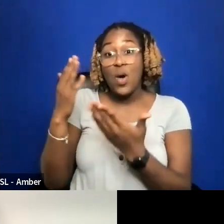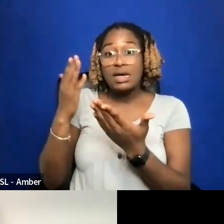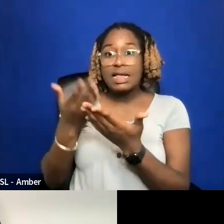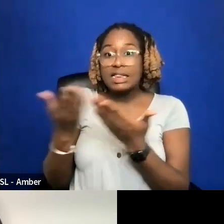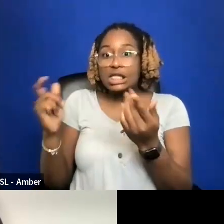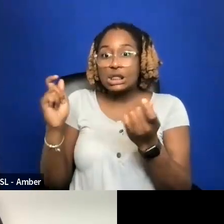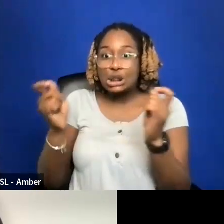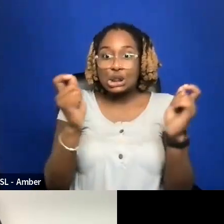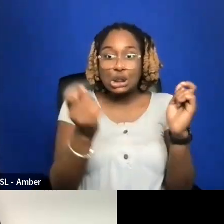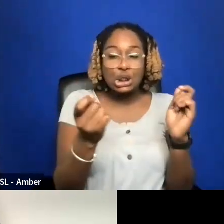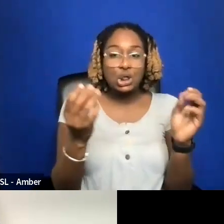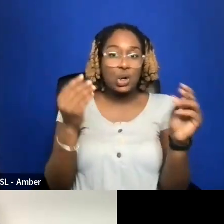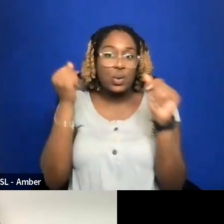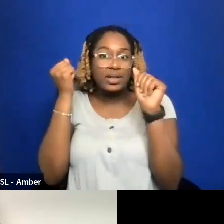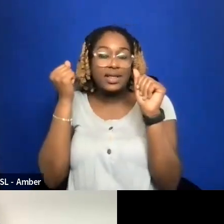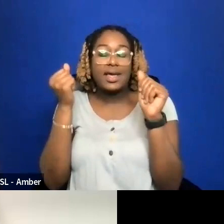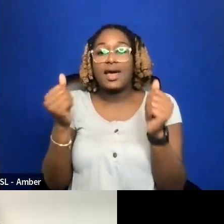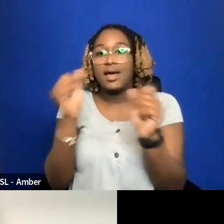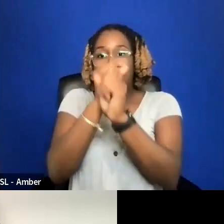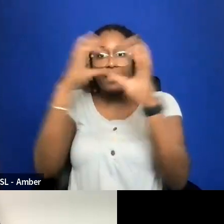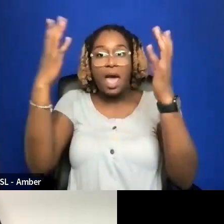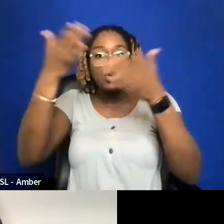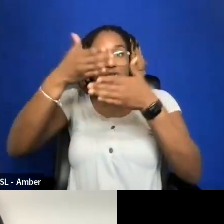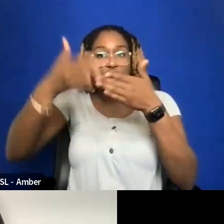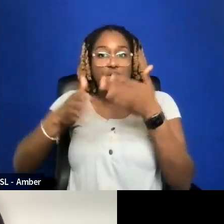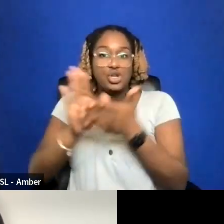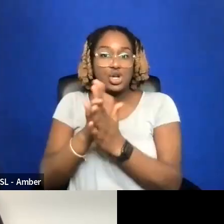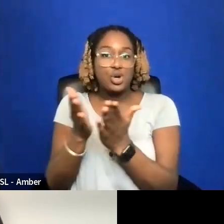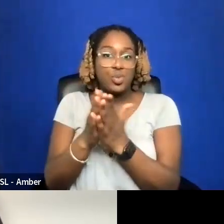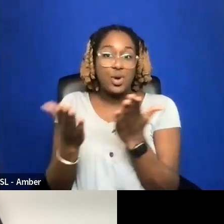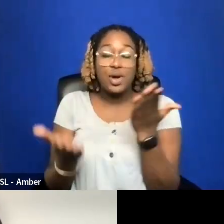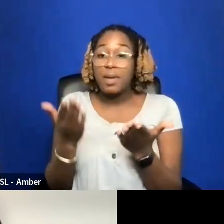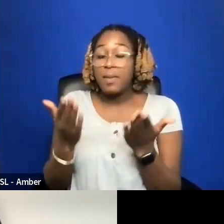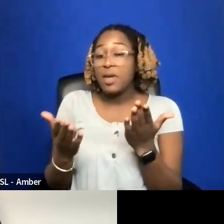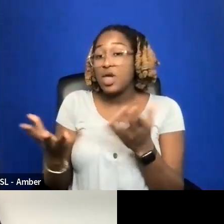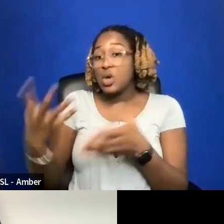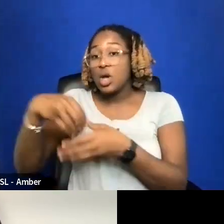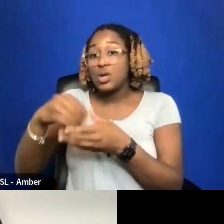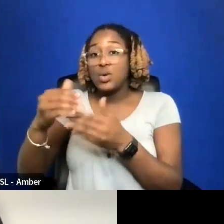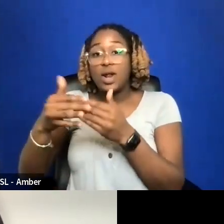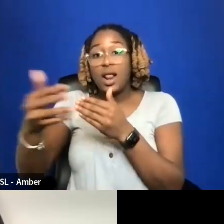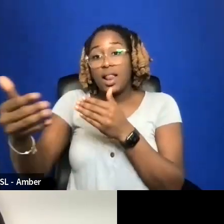AS YOU FINISHED YOUR BOOK THERE ARE THINGS YOU MIGHT INCLUDE ANYWAY LATER VERSION.